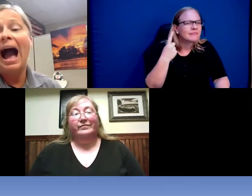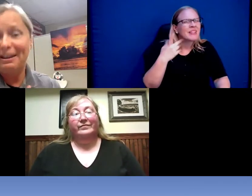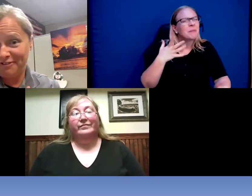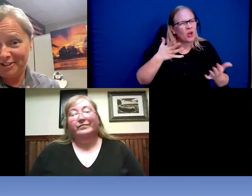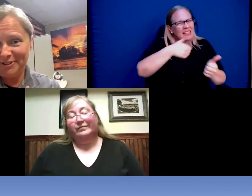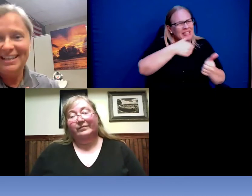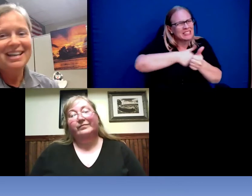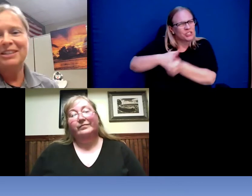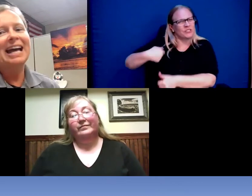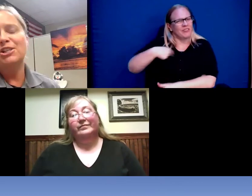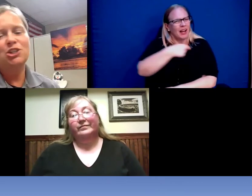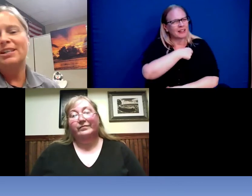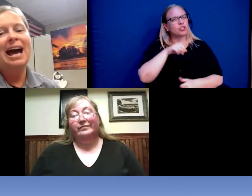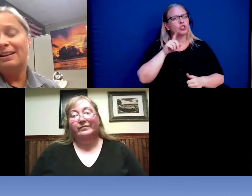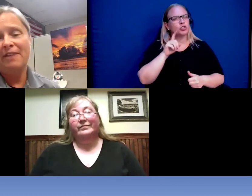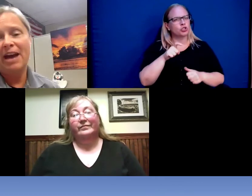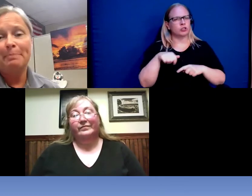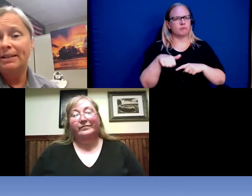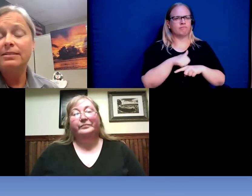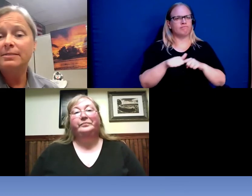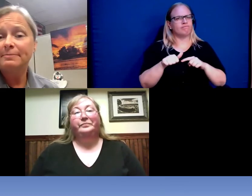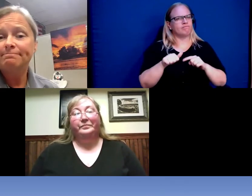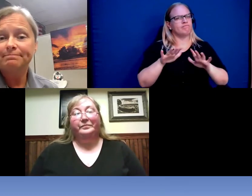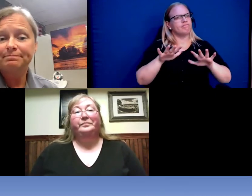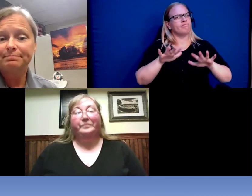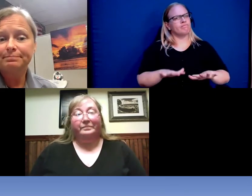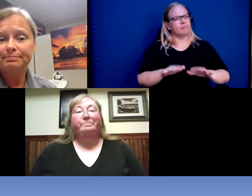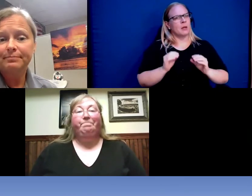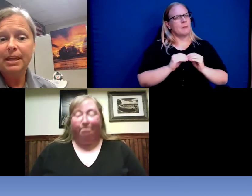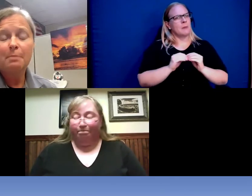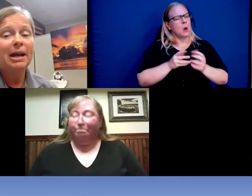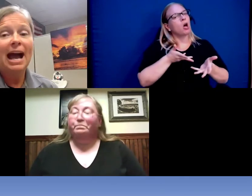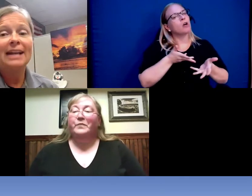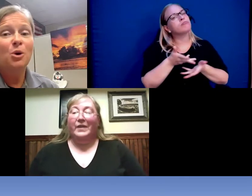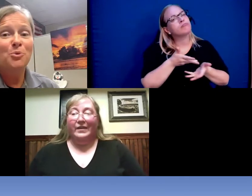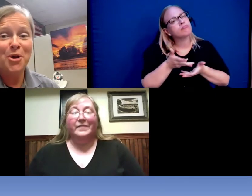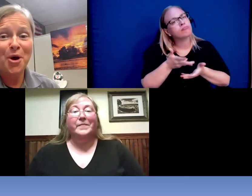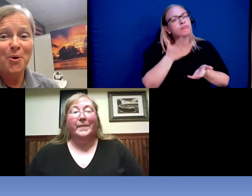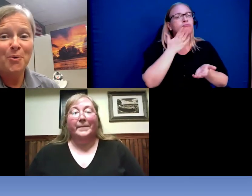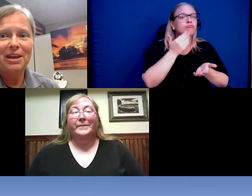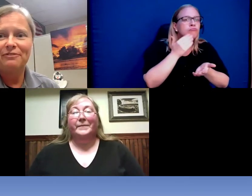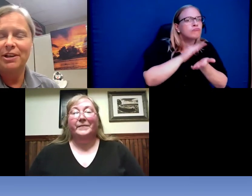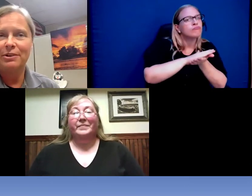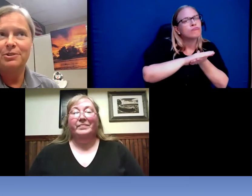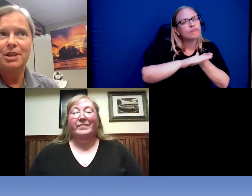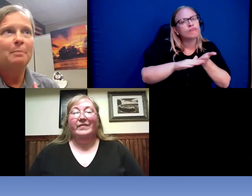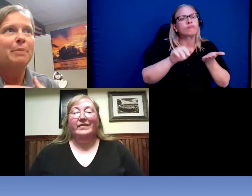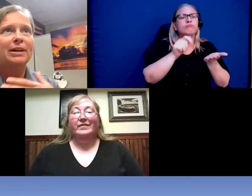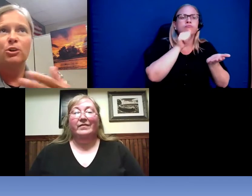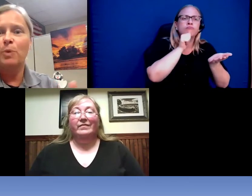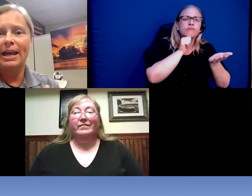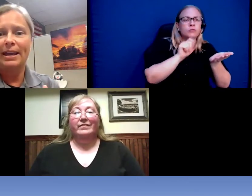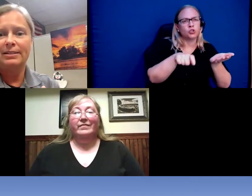, I feel, that that should not have happened But I don't know if there is a better way